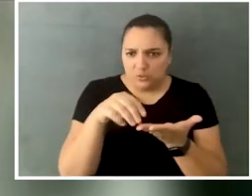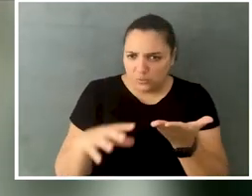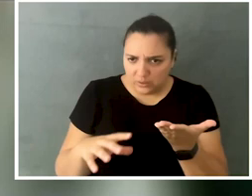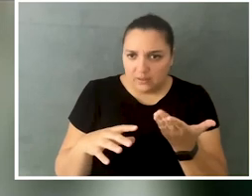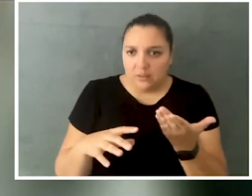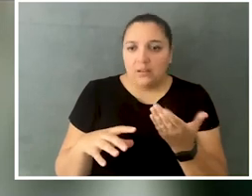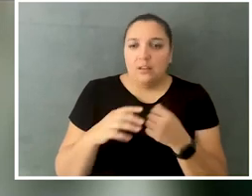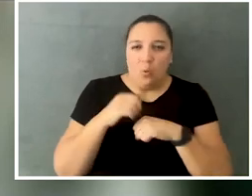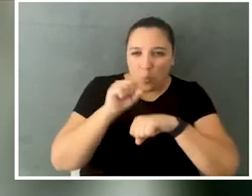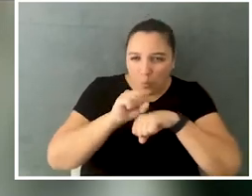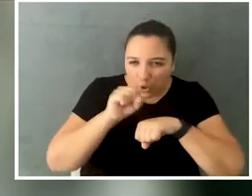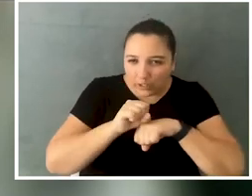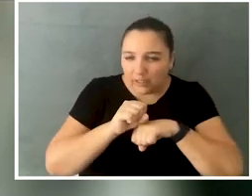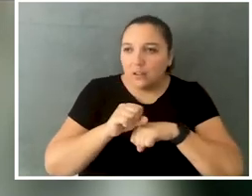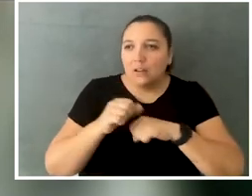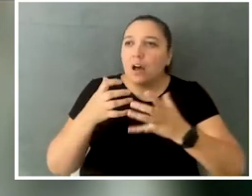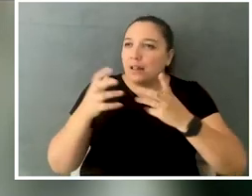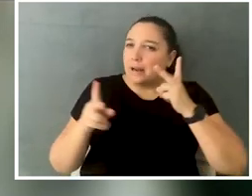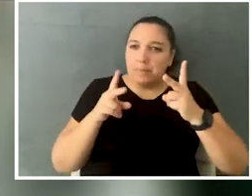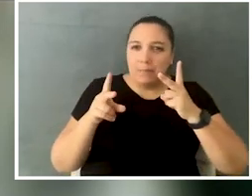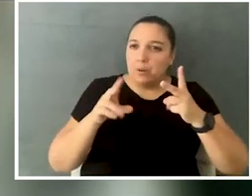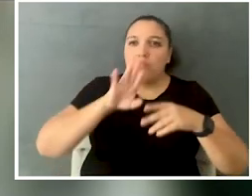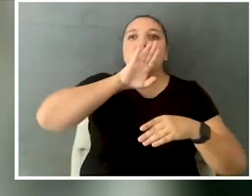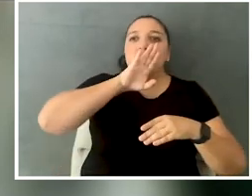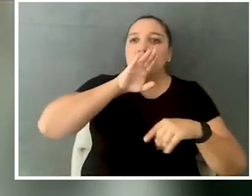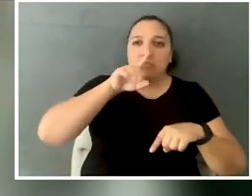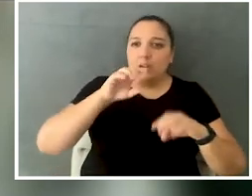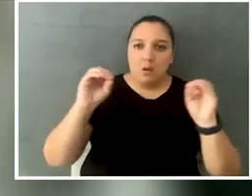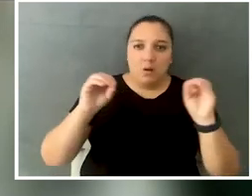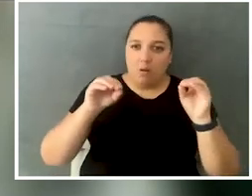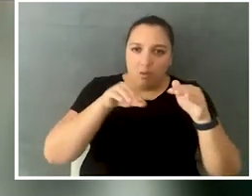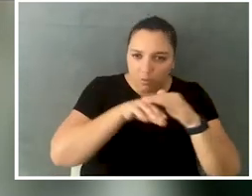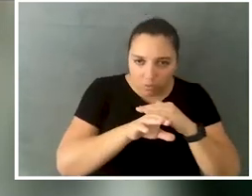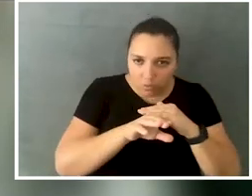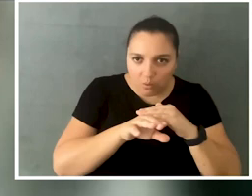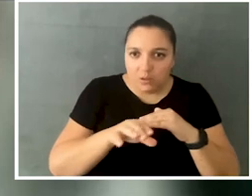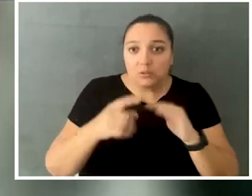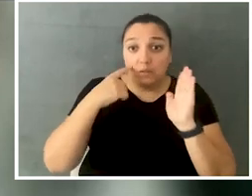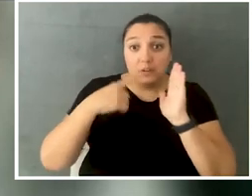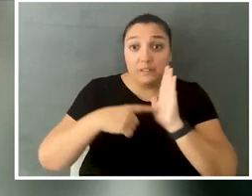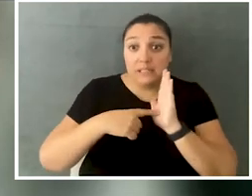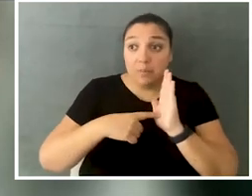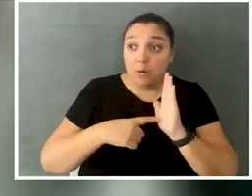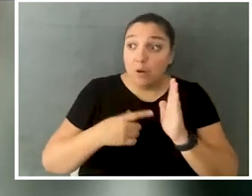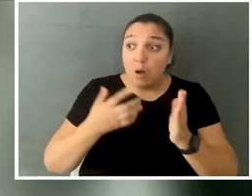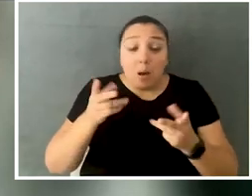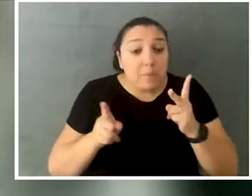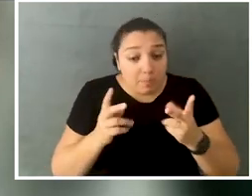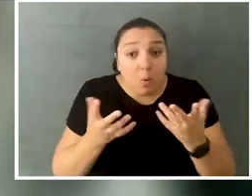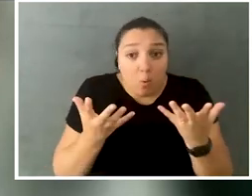is oftentimes very inaccessible to people with disabilities. So, you find a lot of people, even when they're very well-meaning,